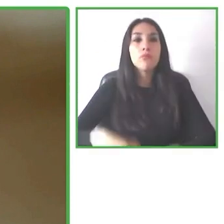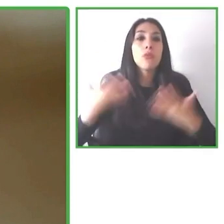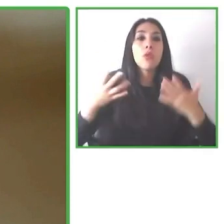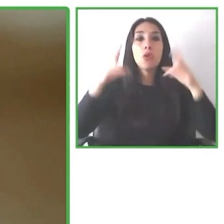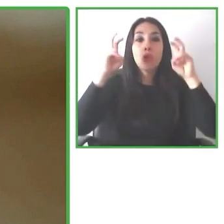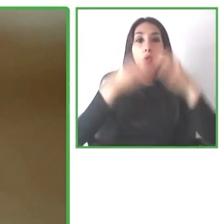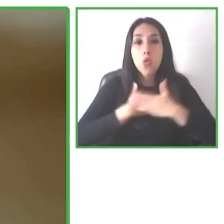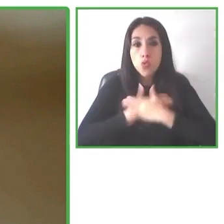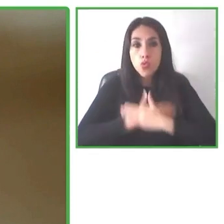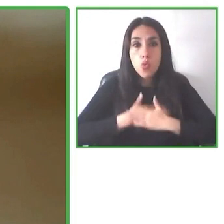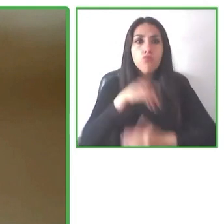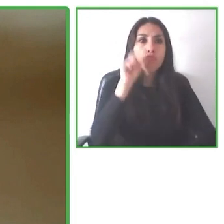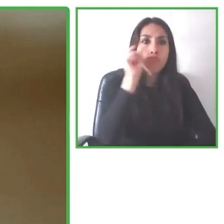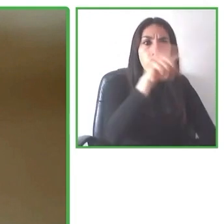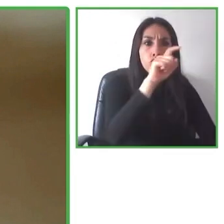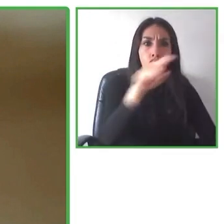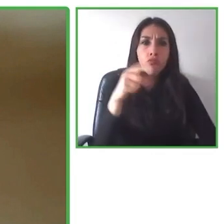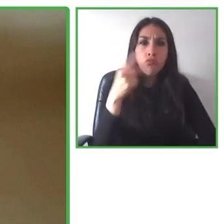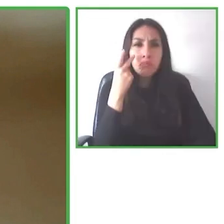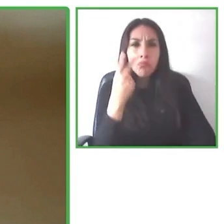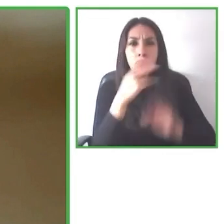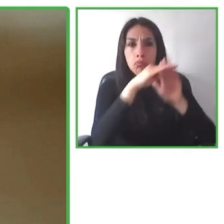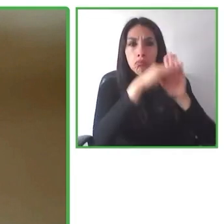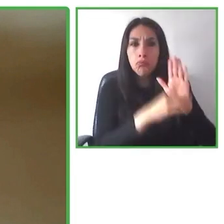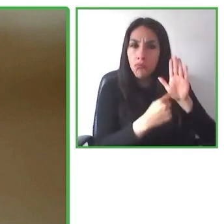The ISO standard has